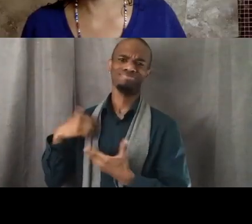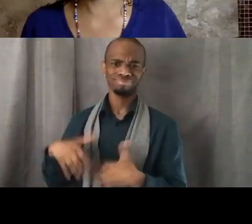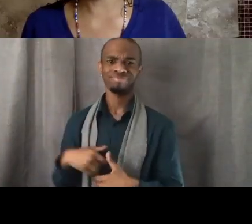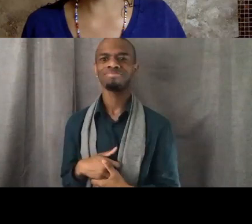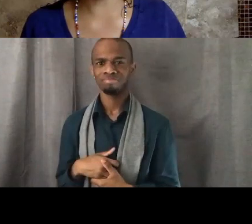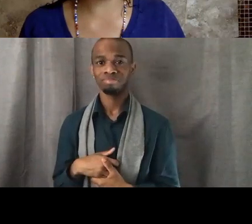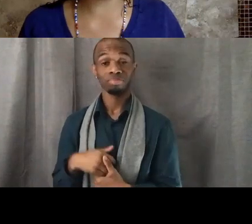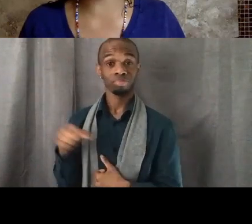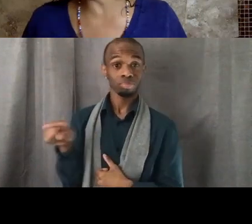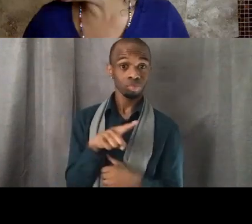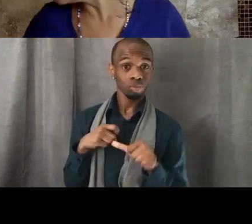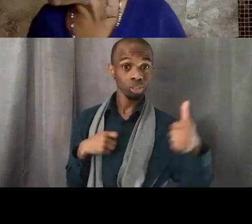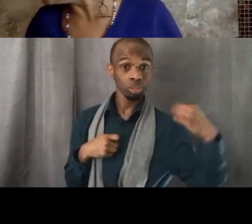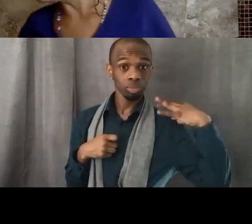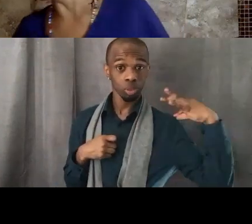Anybody else, we need at least one more.